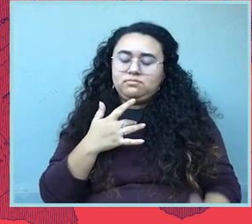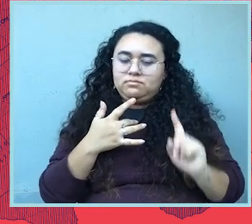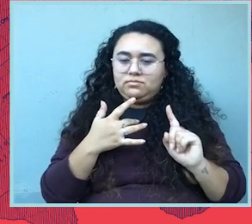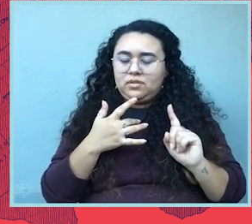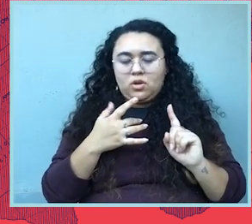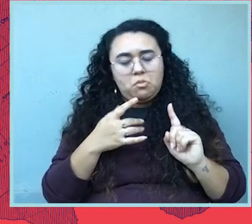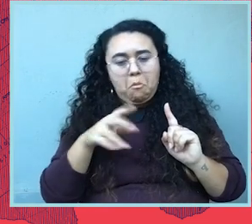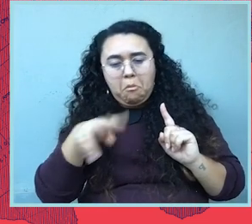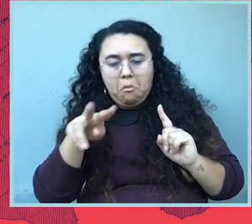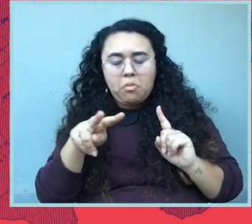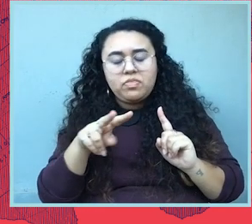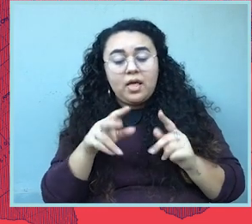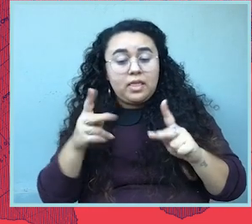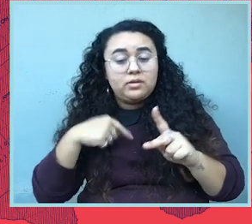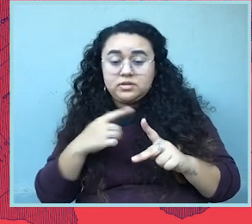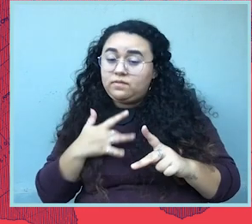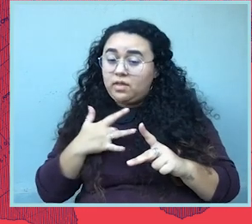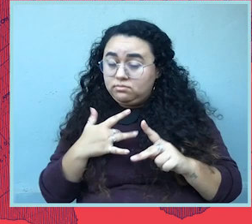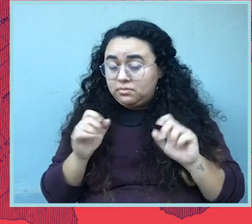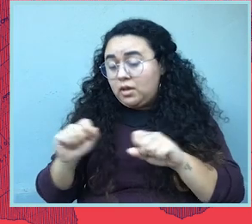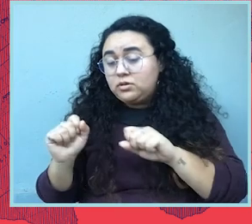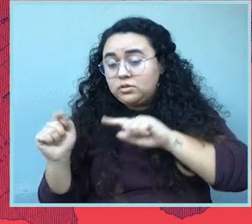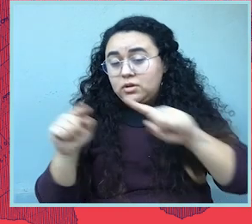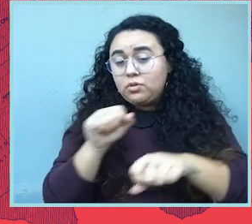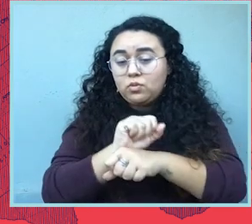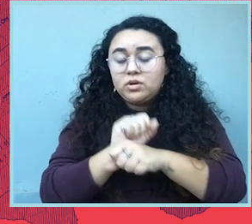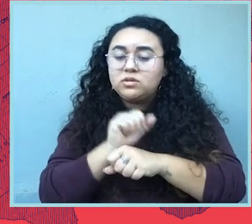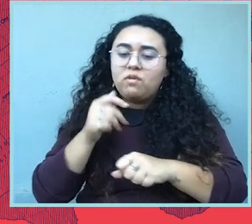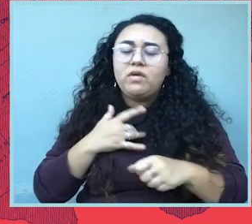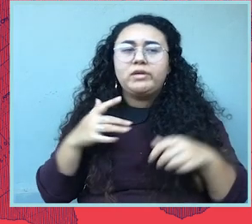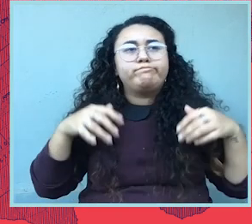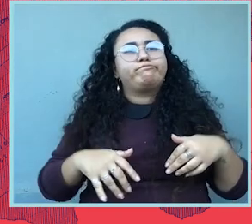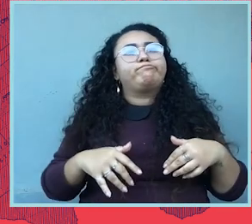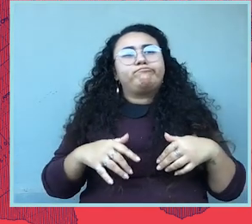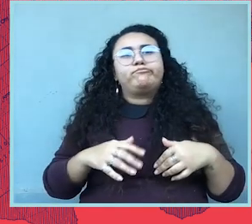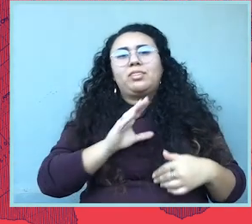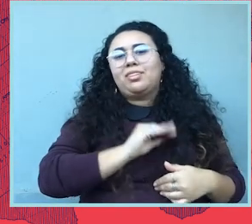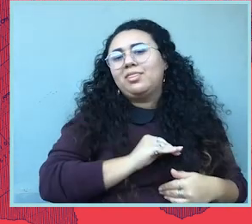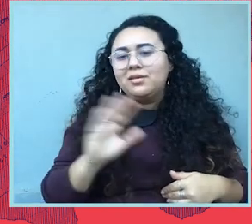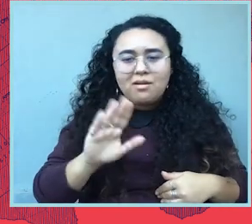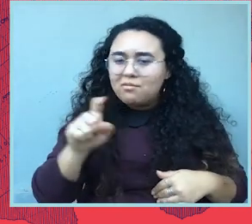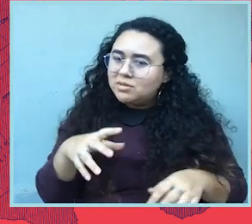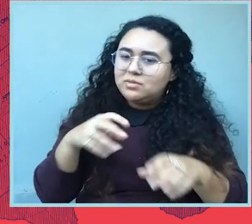that powers a lot of us to come to work every day that it isn't the time to be complacent or dispirited.